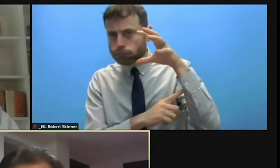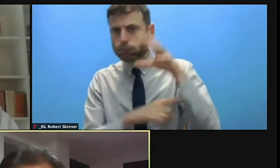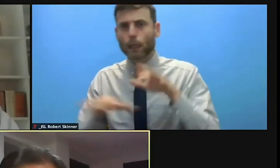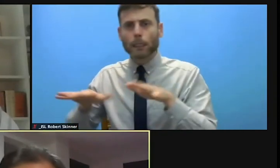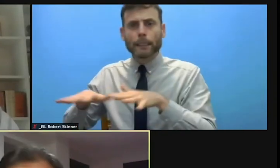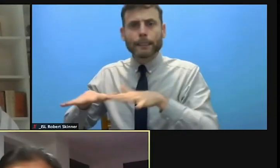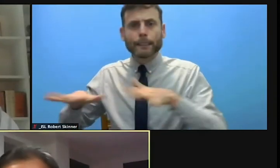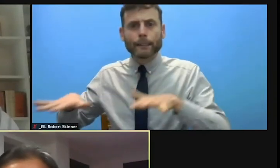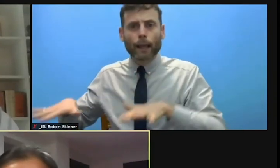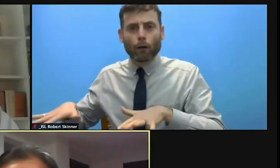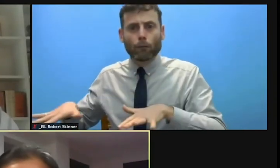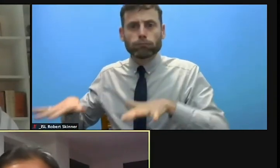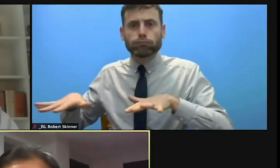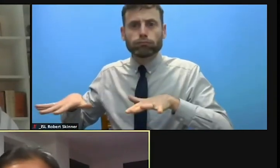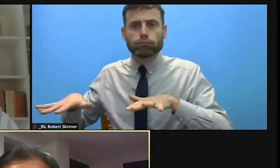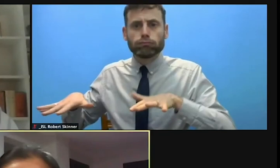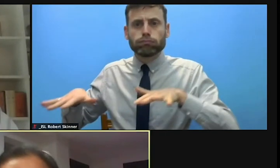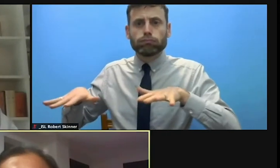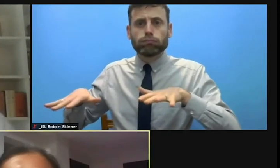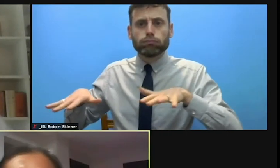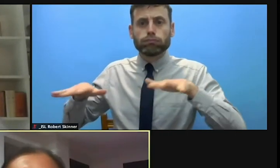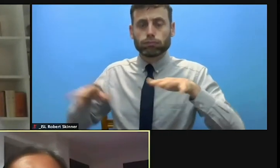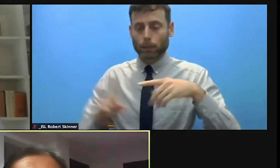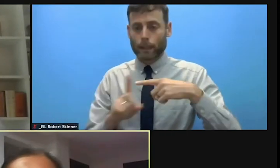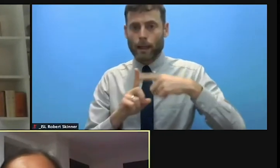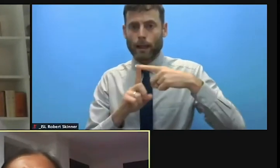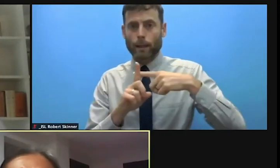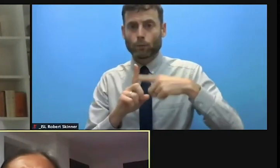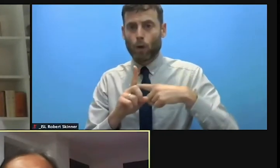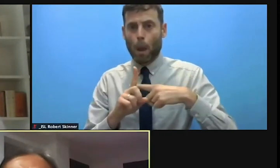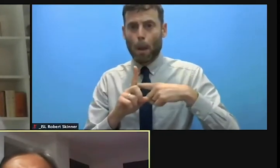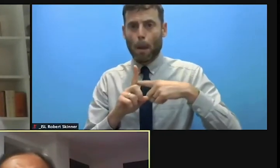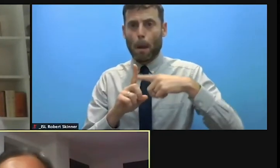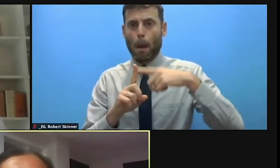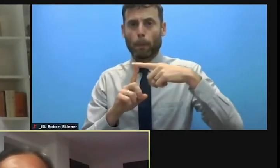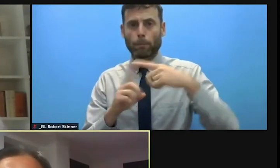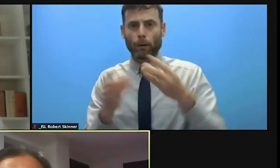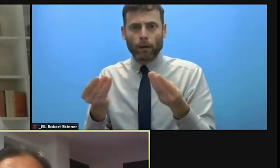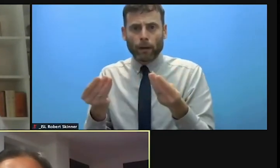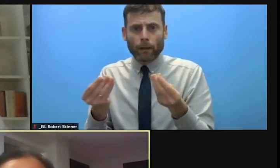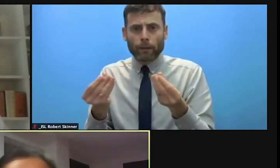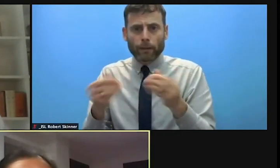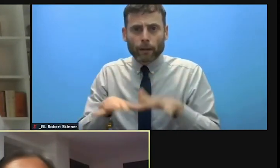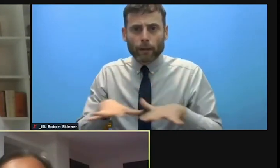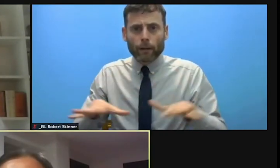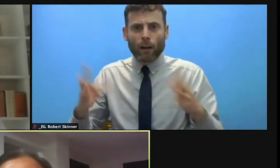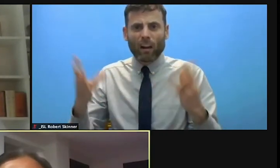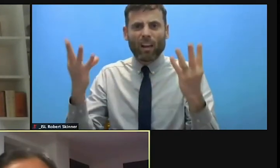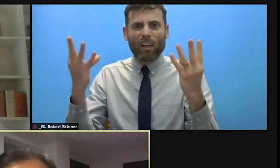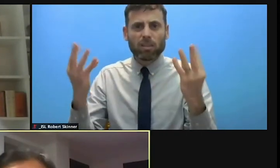increasing temperatures, miscertifications. Things you do not see immediately, are not dramatic,